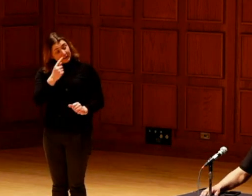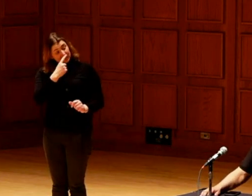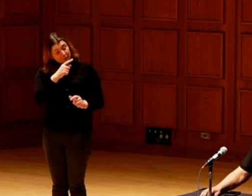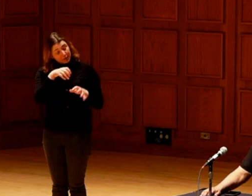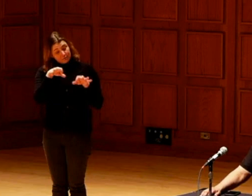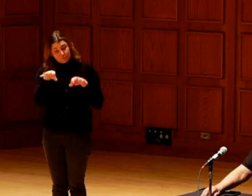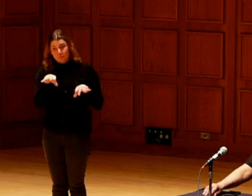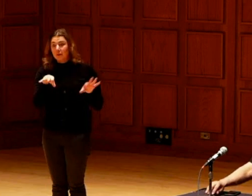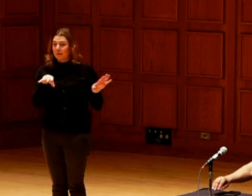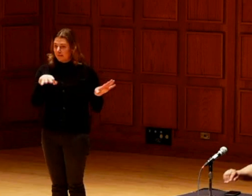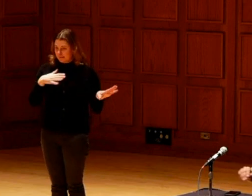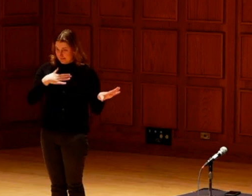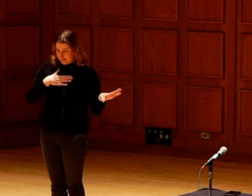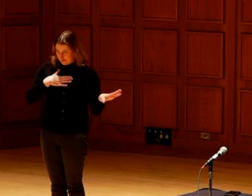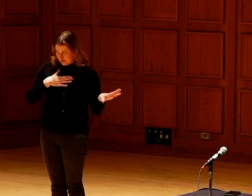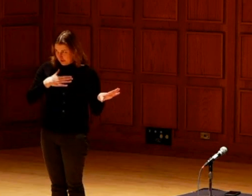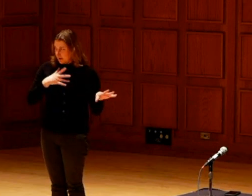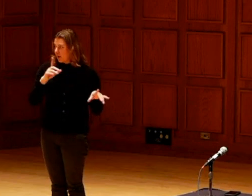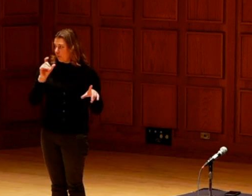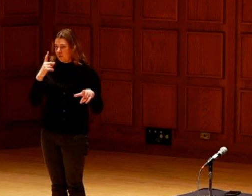Jessica, could you tell us? This is a question for both of you.